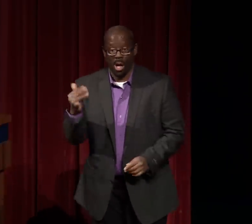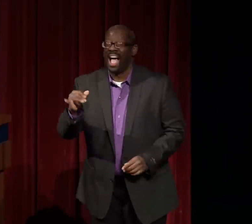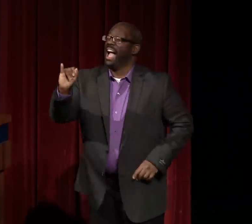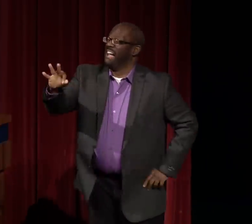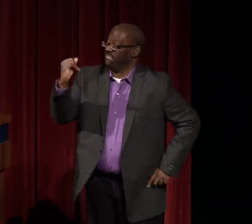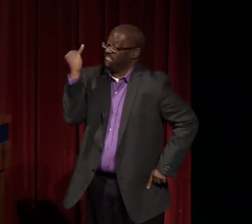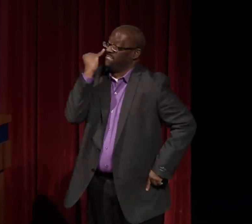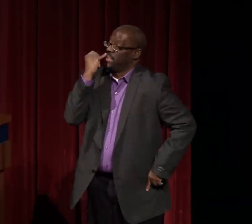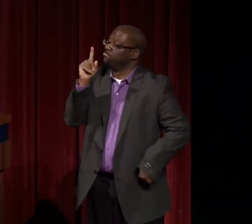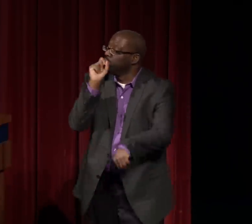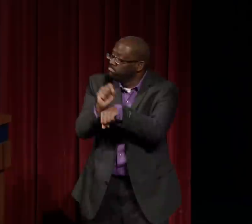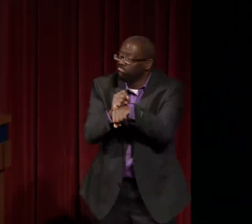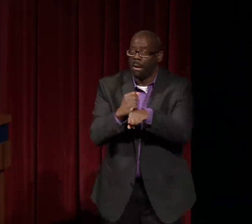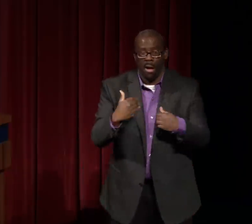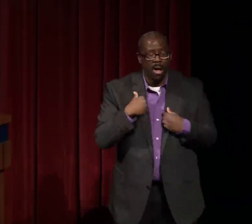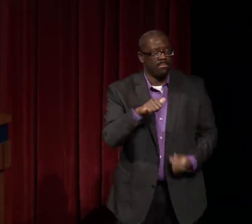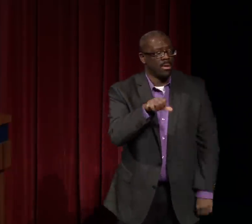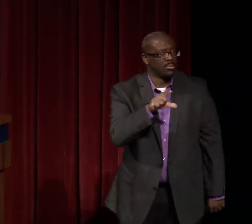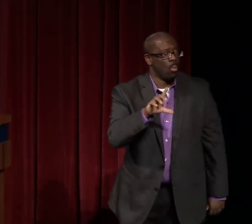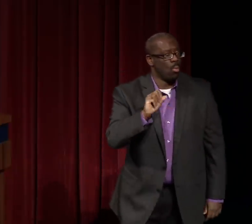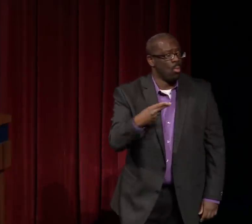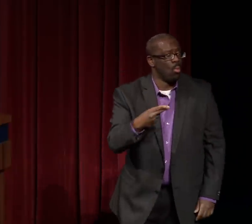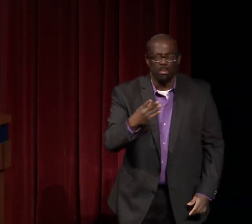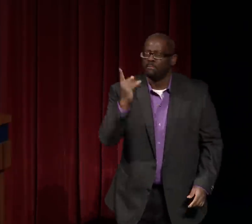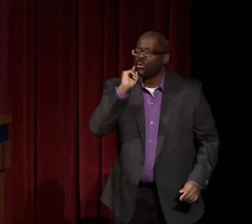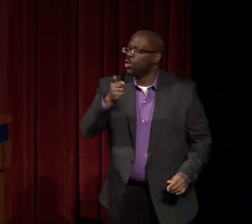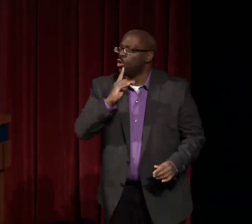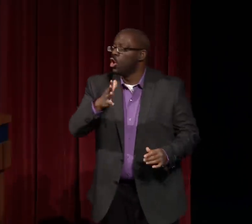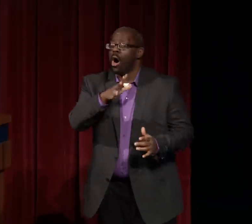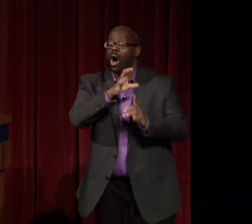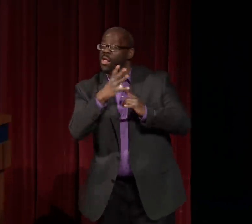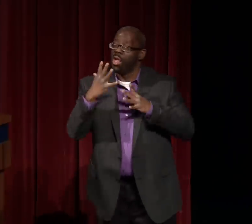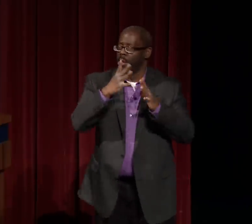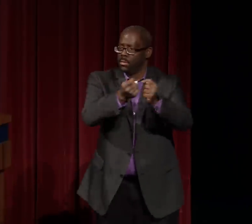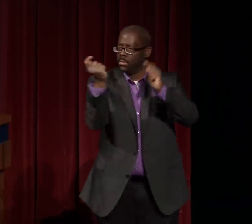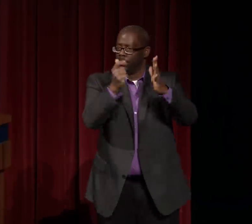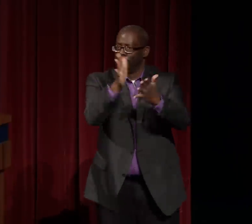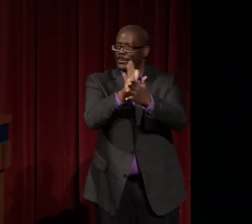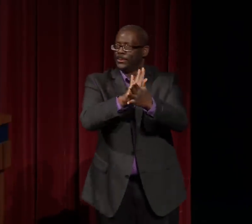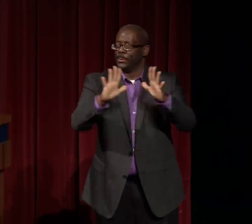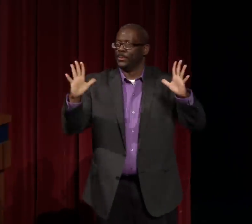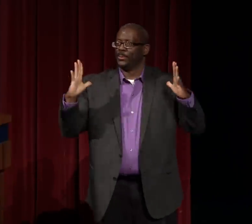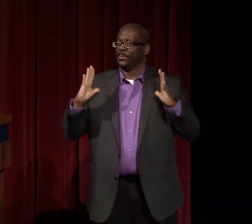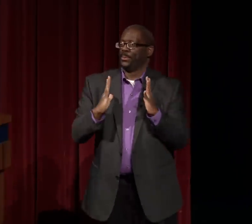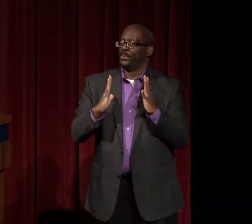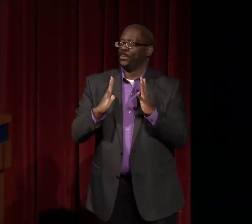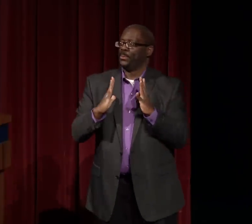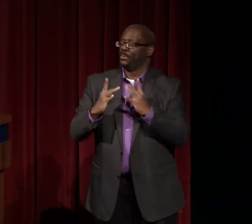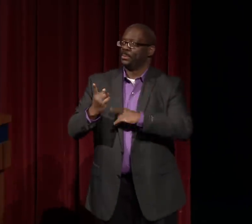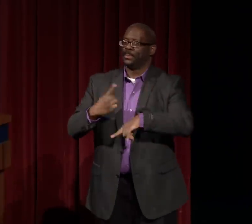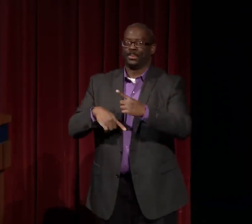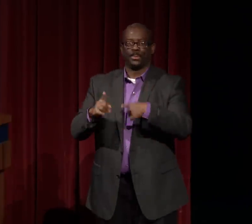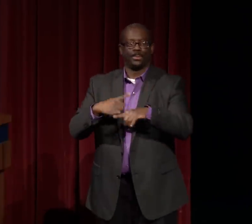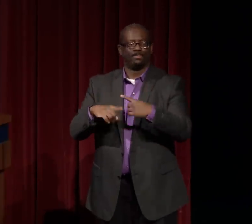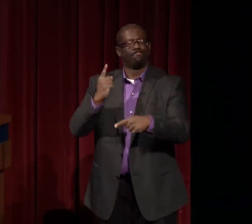And I actually thought was a good thing. Because if there was an ASL coach, I know for sure that probably they would have modified that